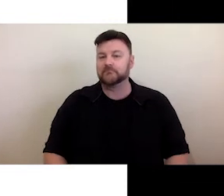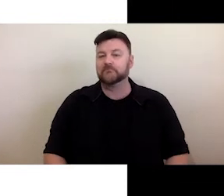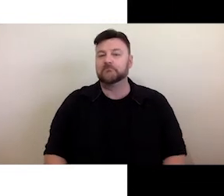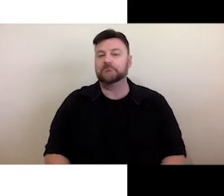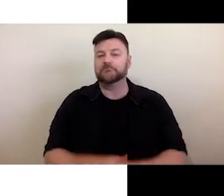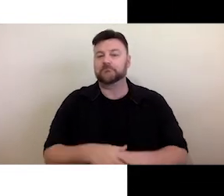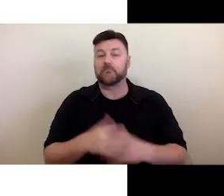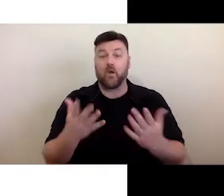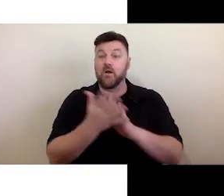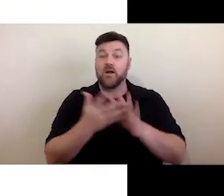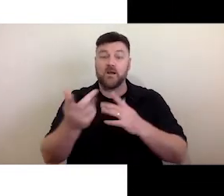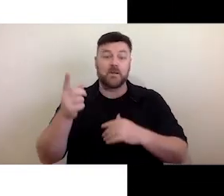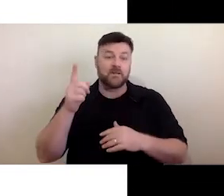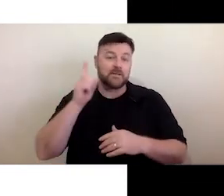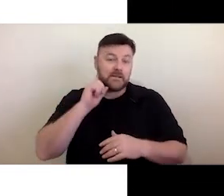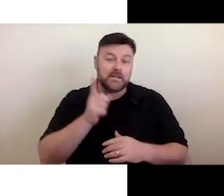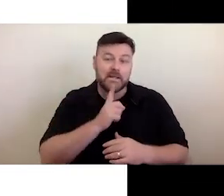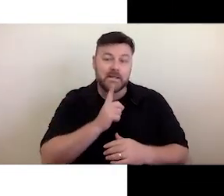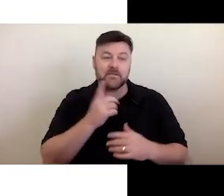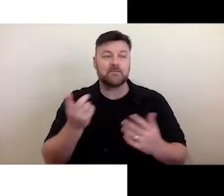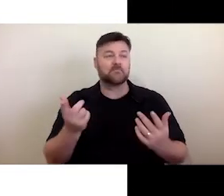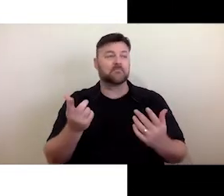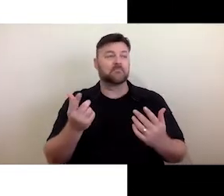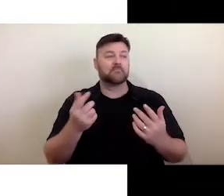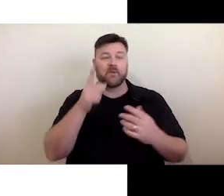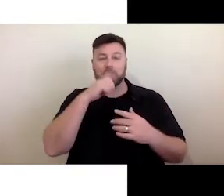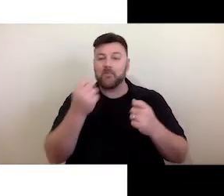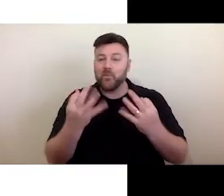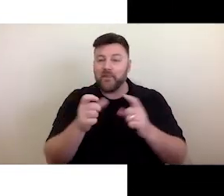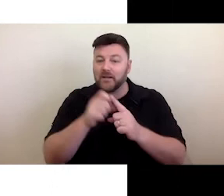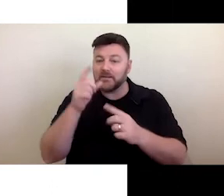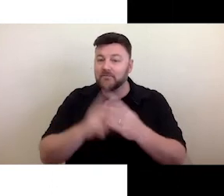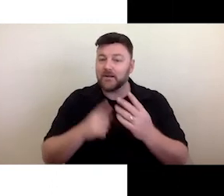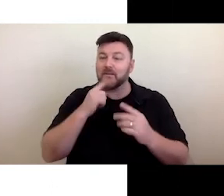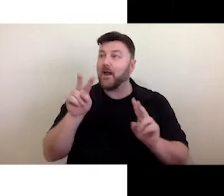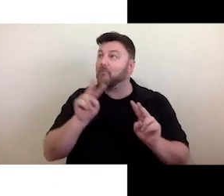non-disabled, captions can also assist them to actually watch a TV in a noisy environment.